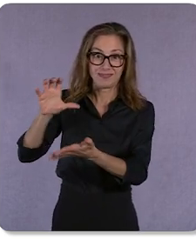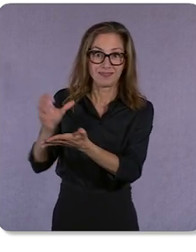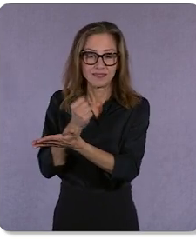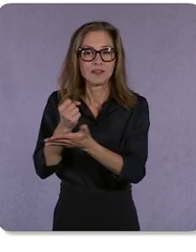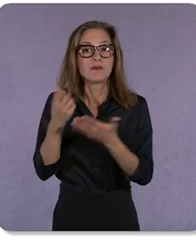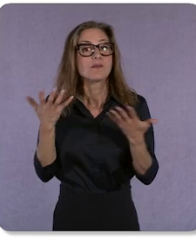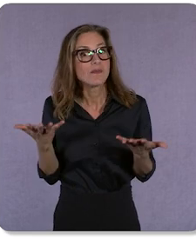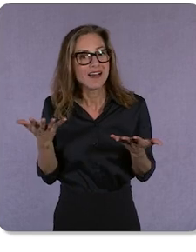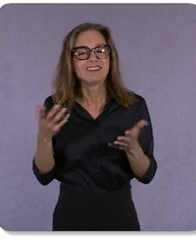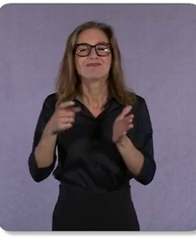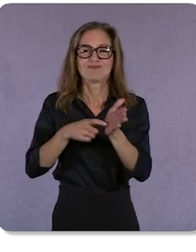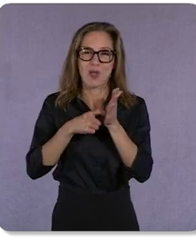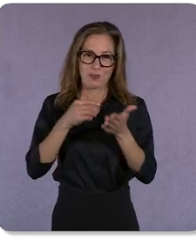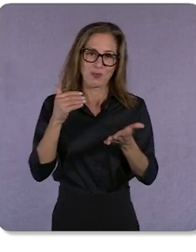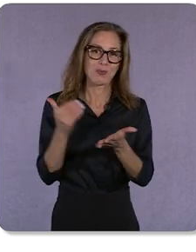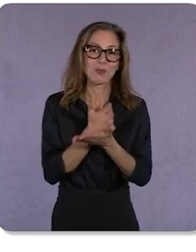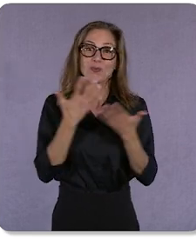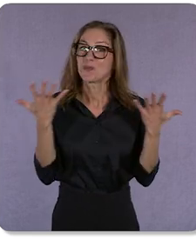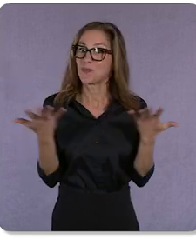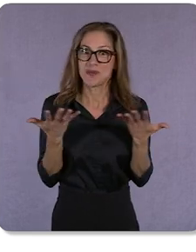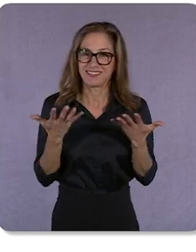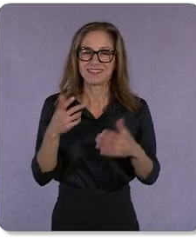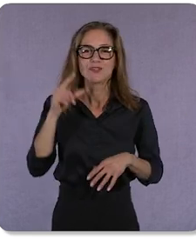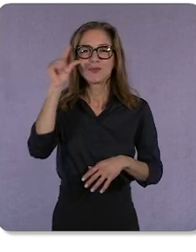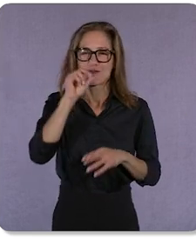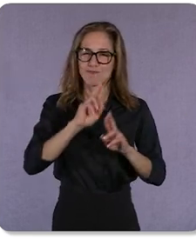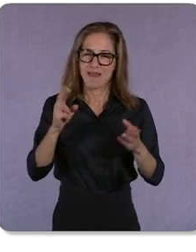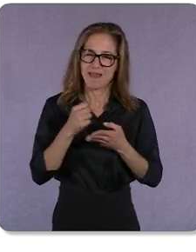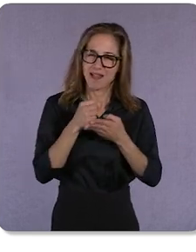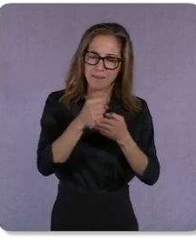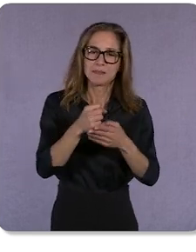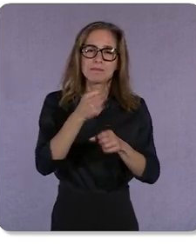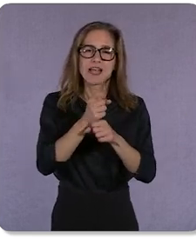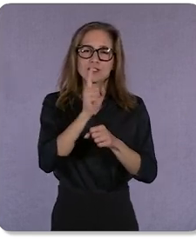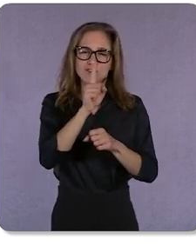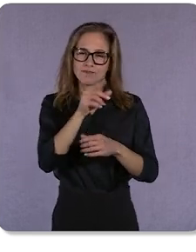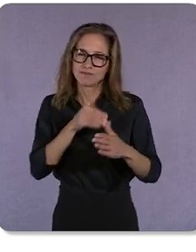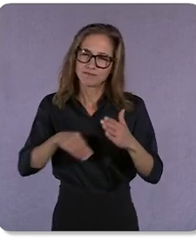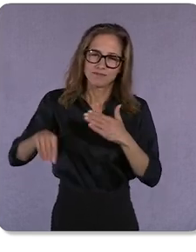And Google is ready to help by getting you in front of shoppers in key moments,